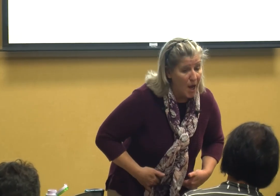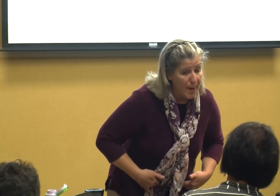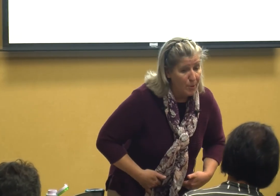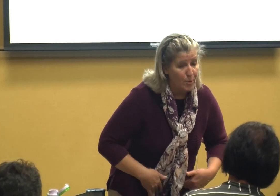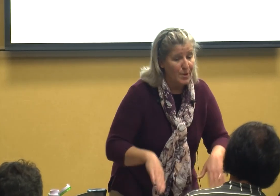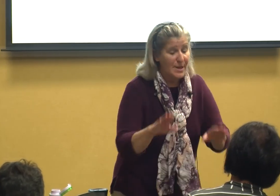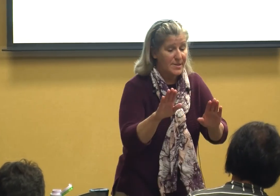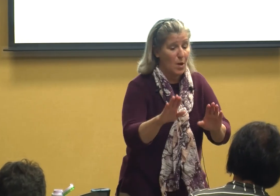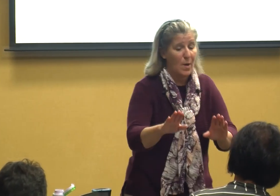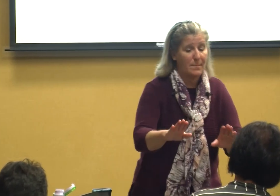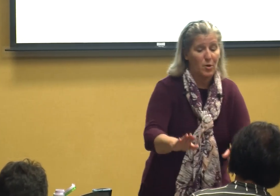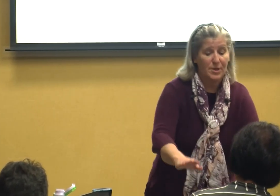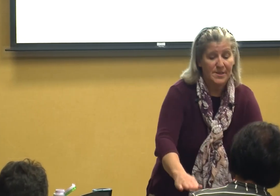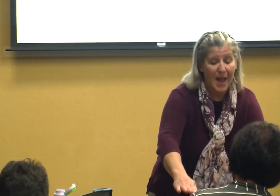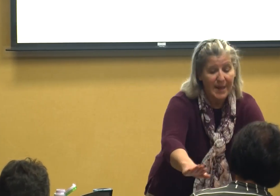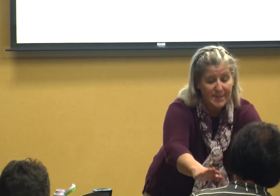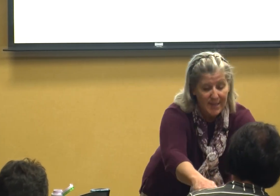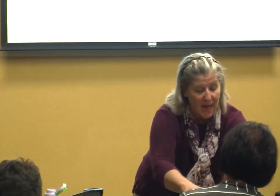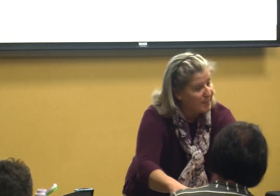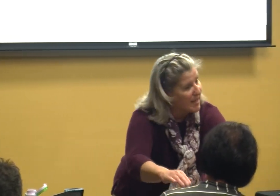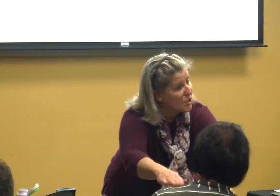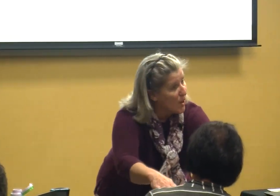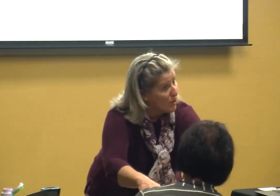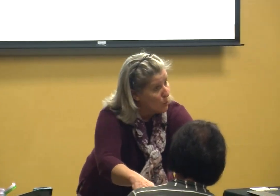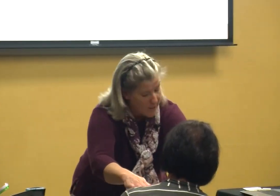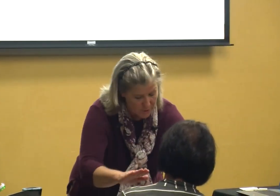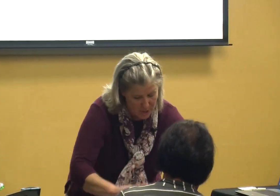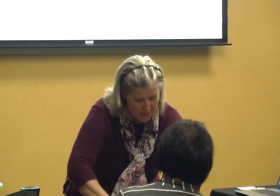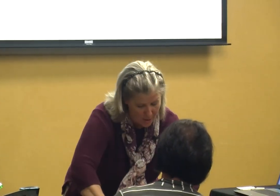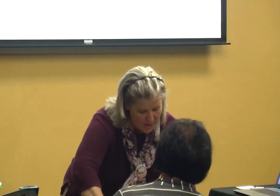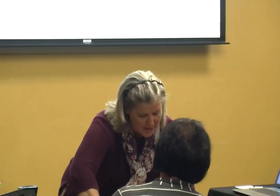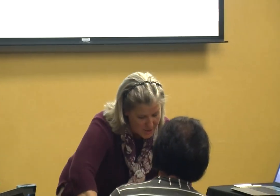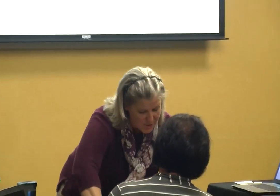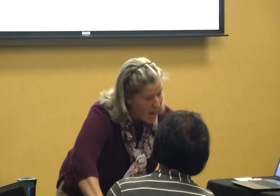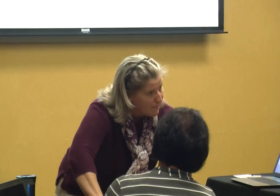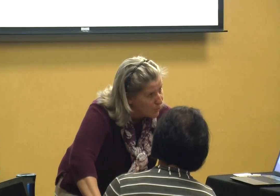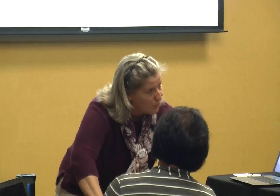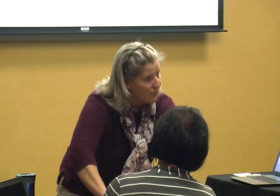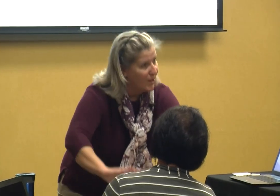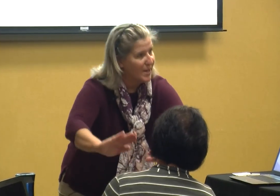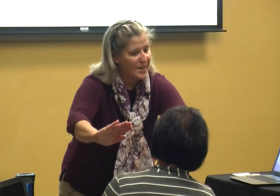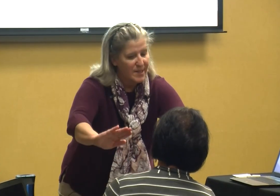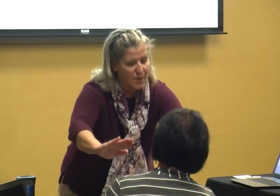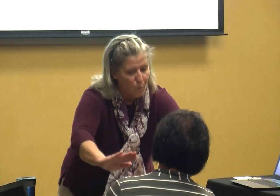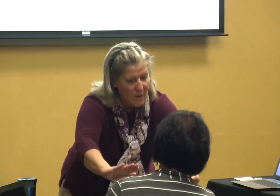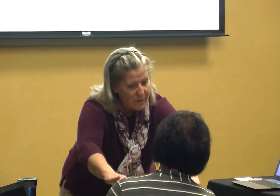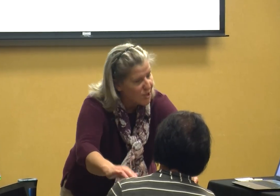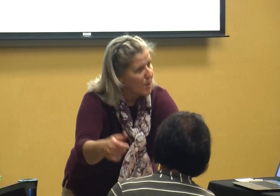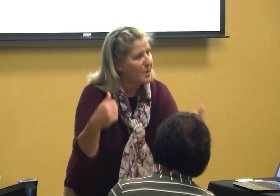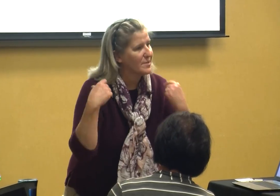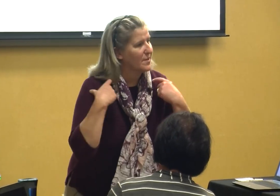so I'm gonna say it's time to get you out of your wheelchair diaper so wheelchair because they've